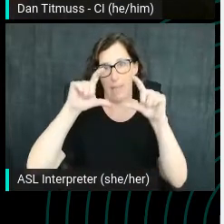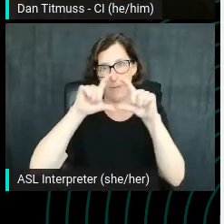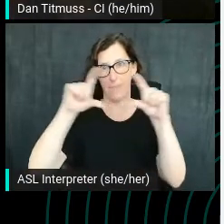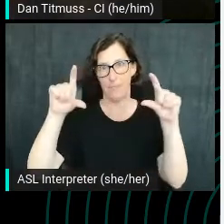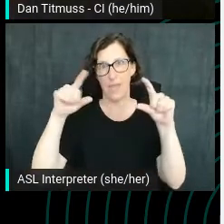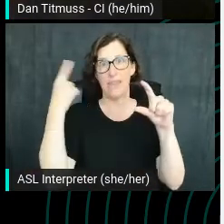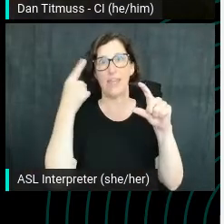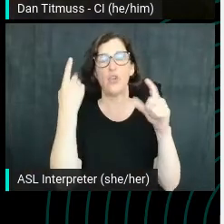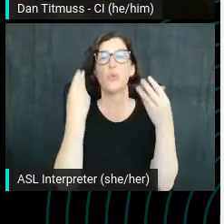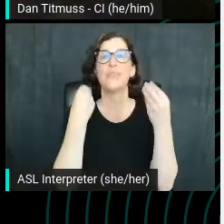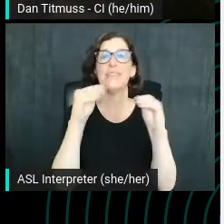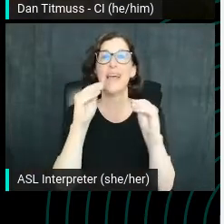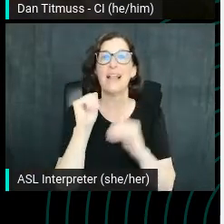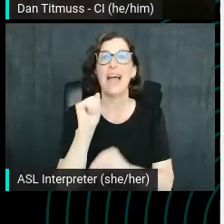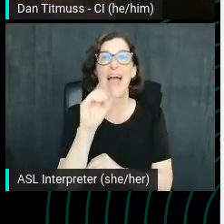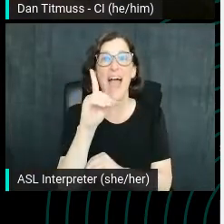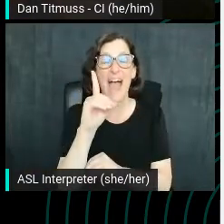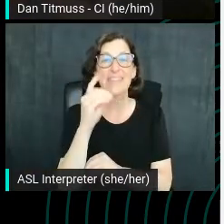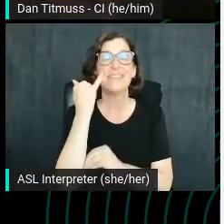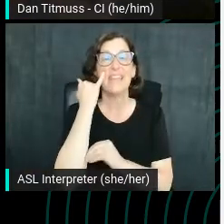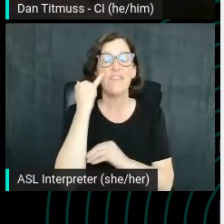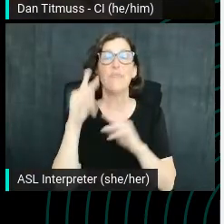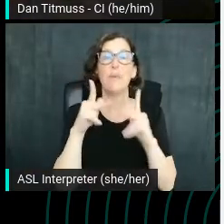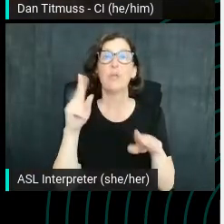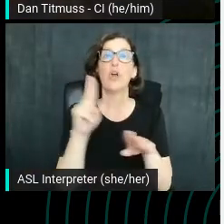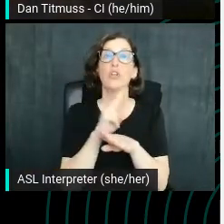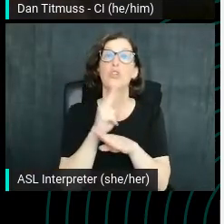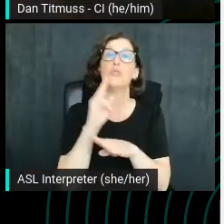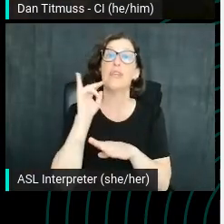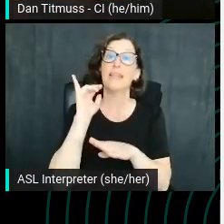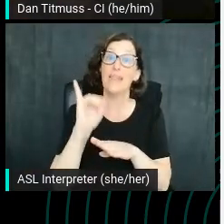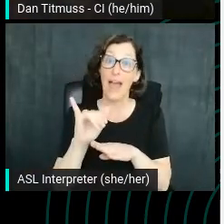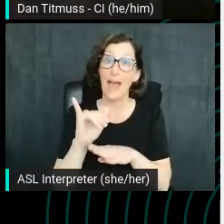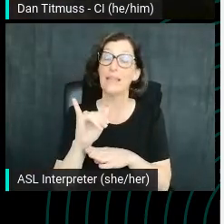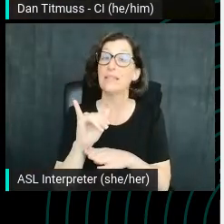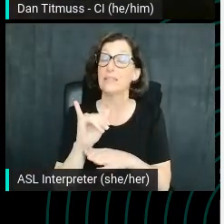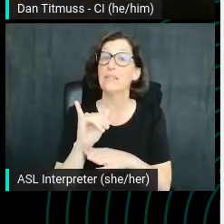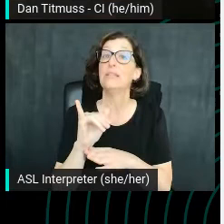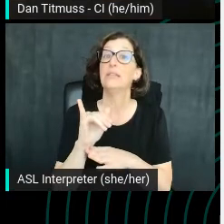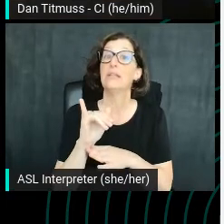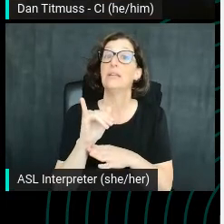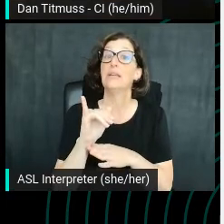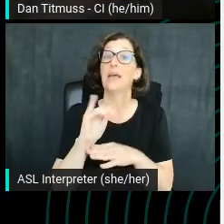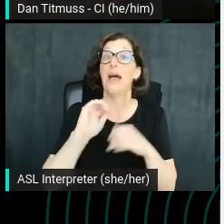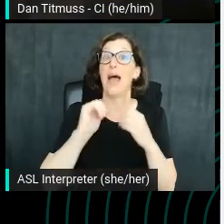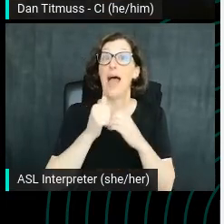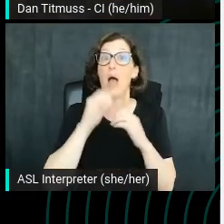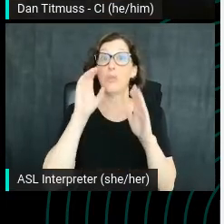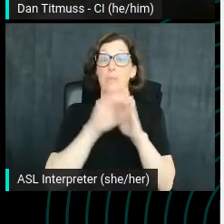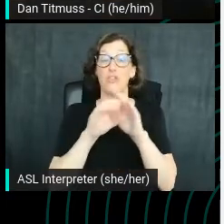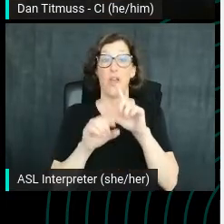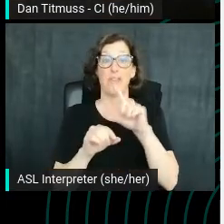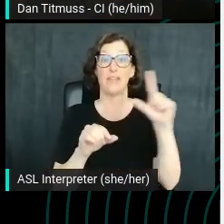if people are using it as intended on the way on the picture on the left here with the organic search results.